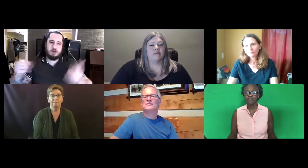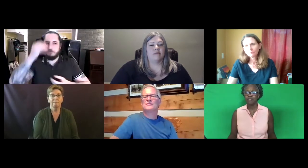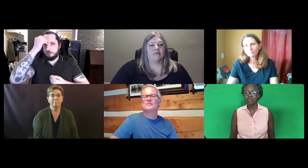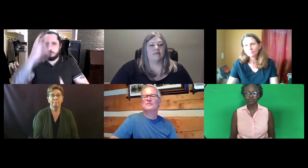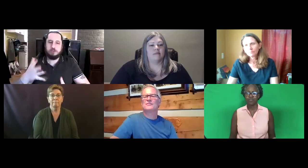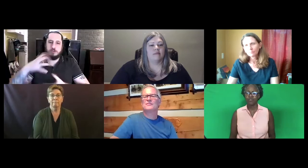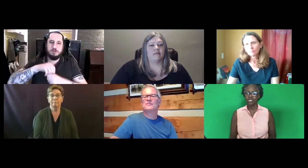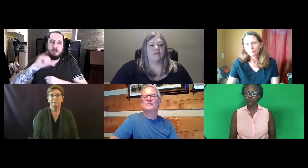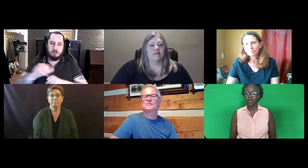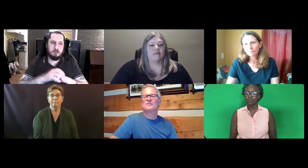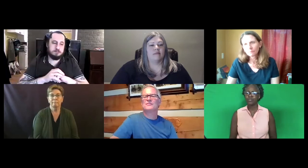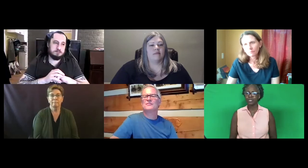from for this one person.